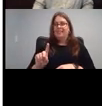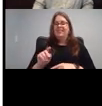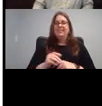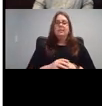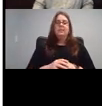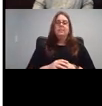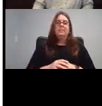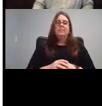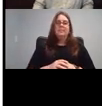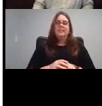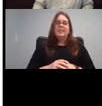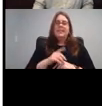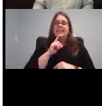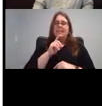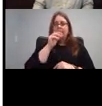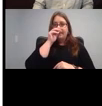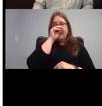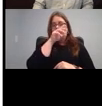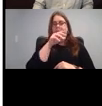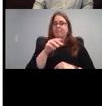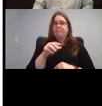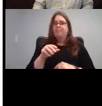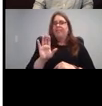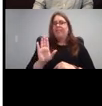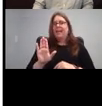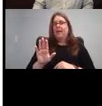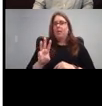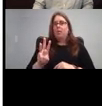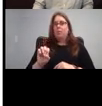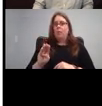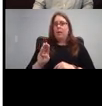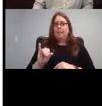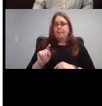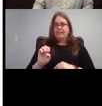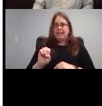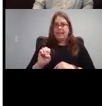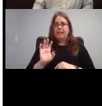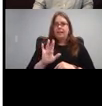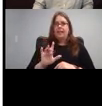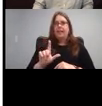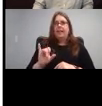If I put their website on here as well, like the link is to their Amazon page.